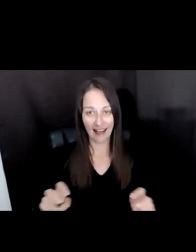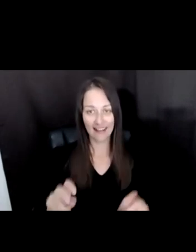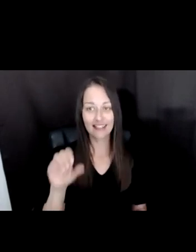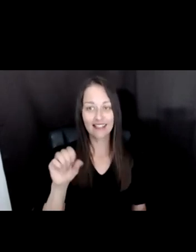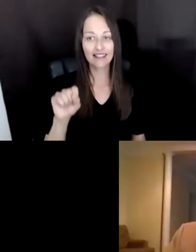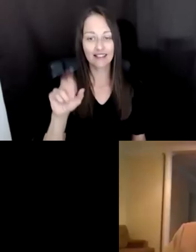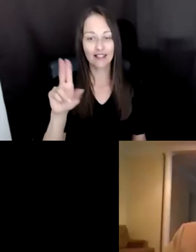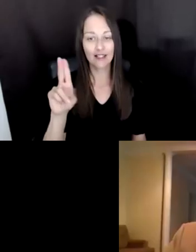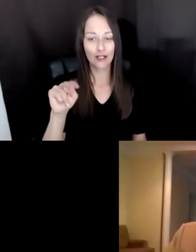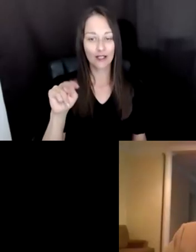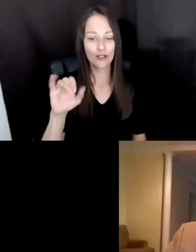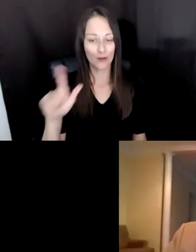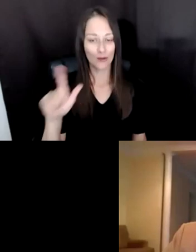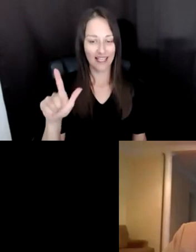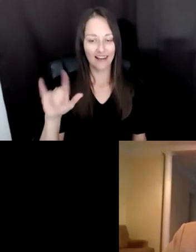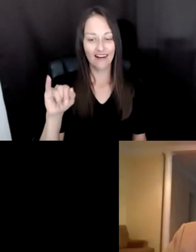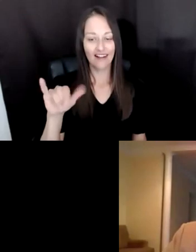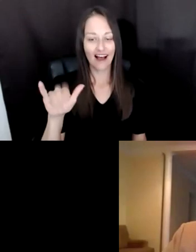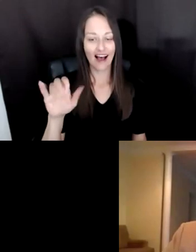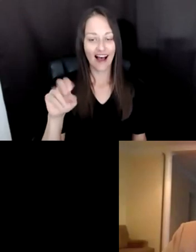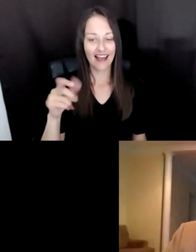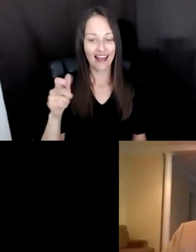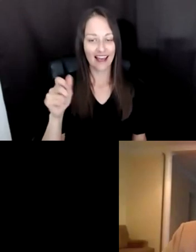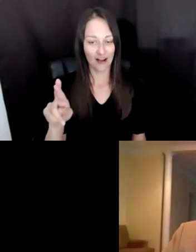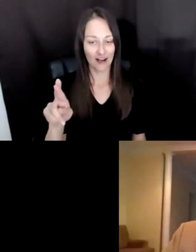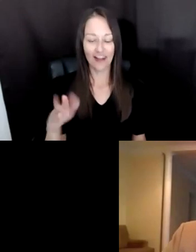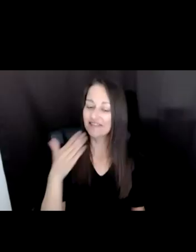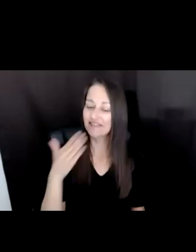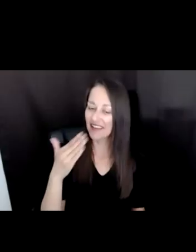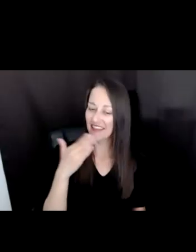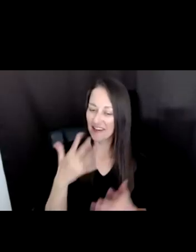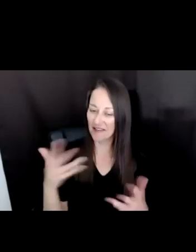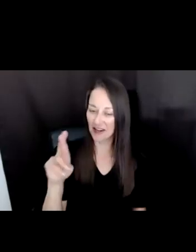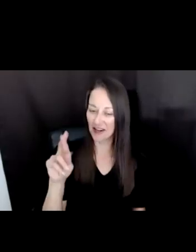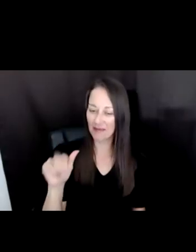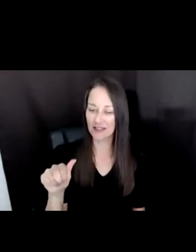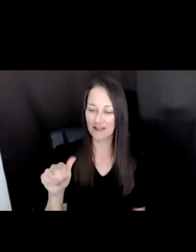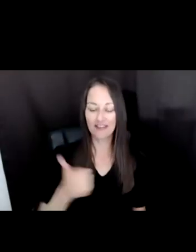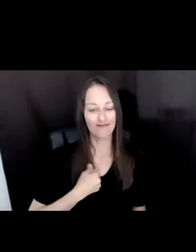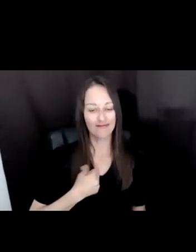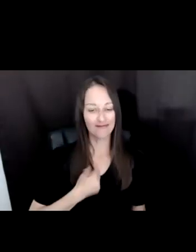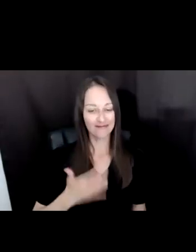IT AWAY. THANK YOU VERY MUCH, RA. IT GIVES ME A GREAT PLEASURE TO APPEAR ON BEHALF OF THE NEA'S